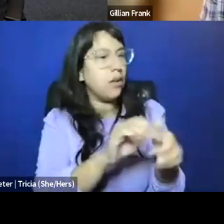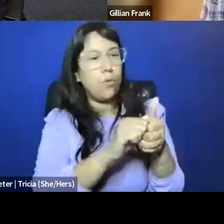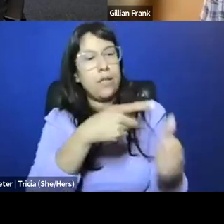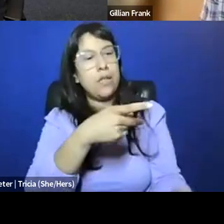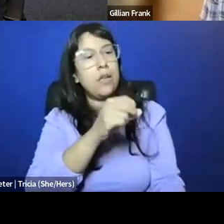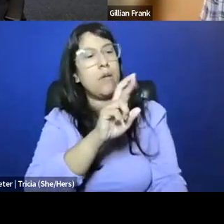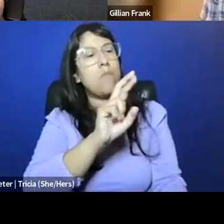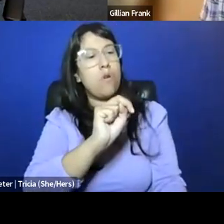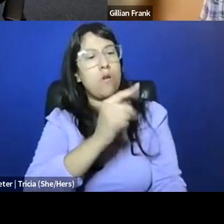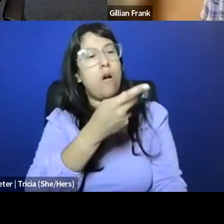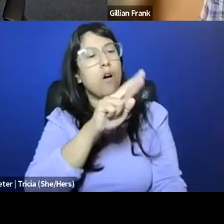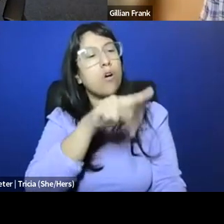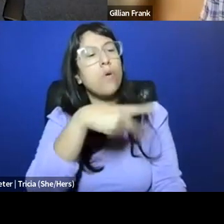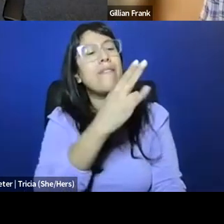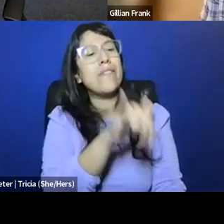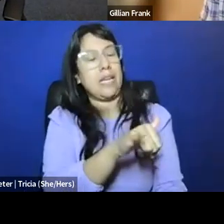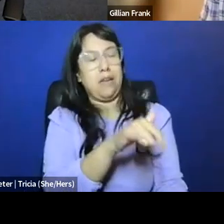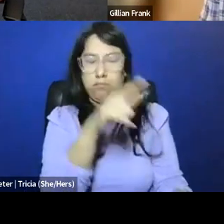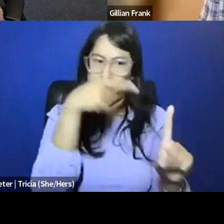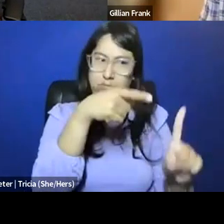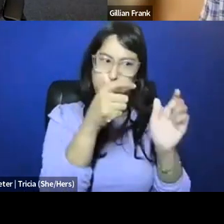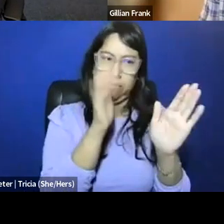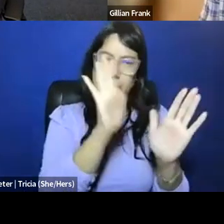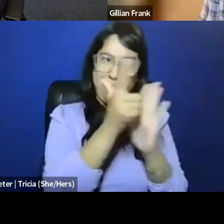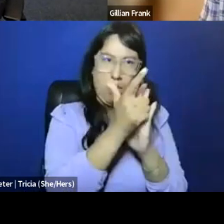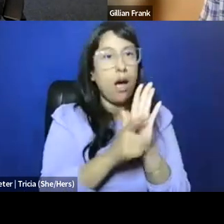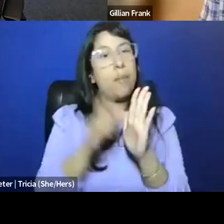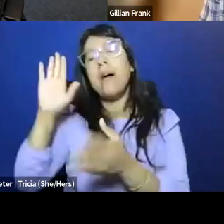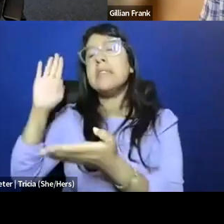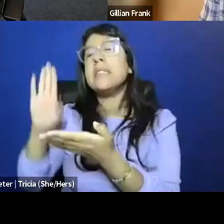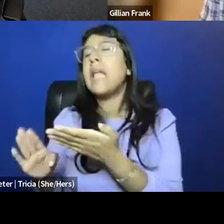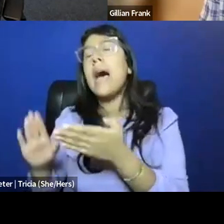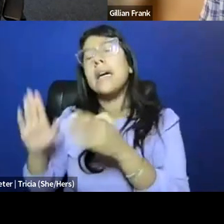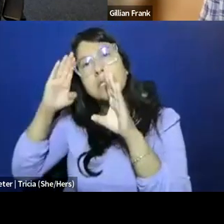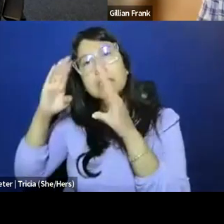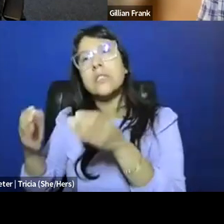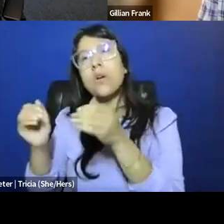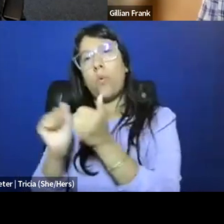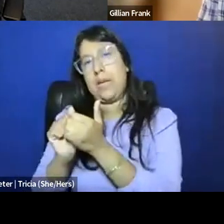and becomes decreasingly relevant for reproductive rights. That's not, again, not a complete analysis,